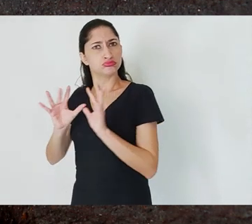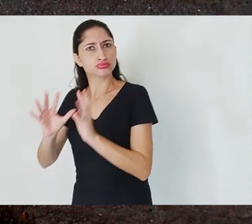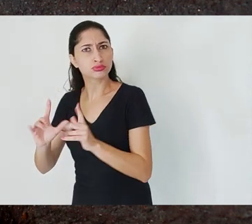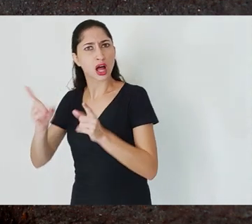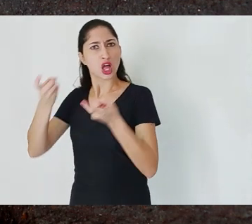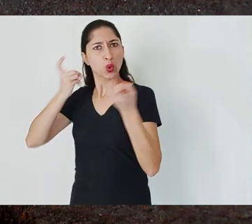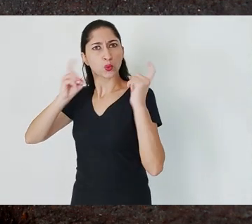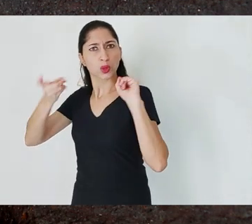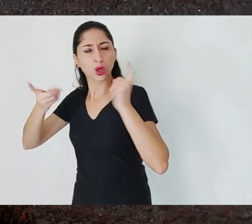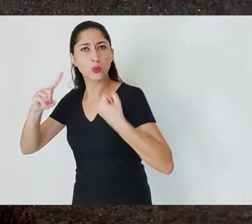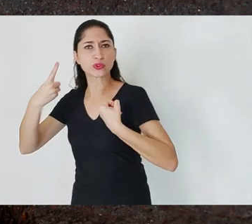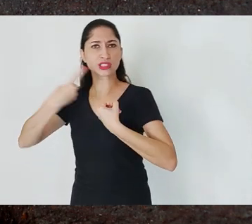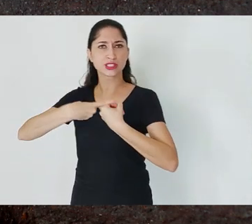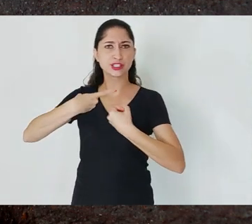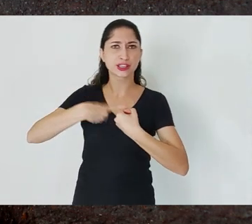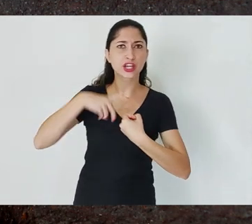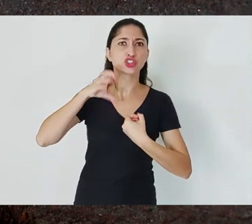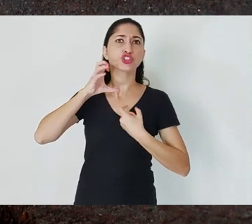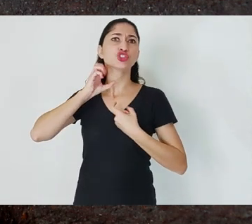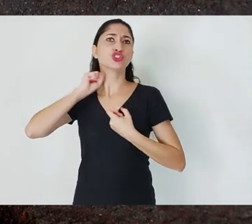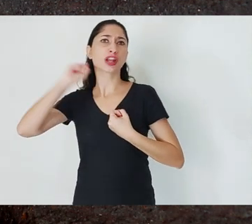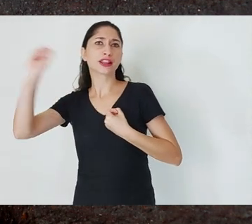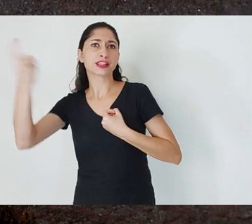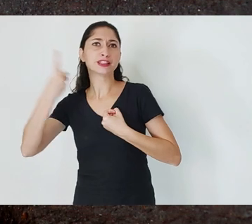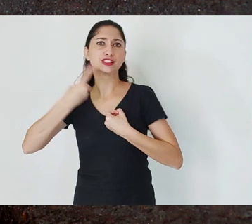Ouro Preto, São João del Rei, in several cities.